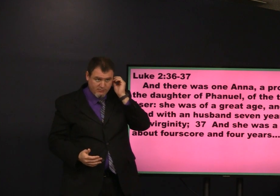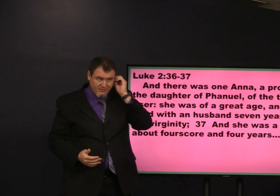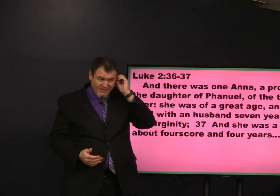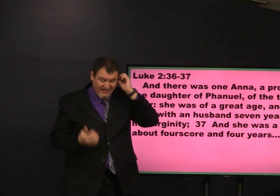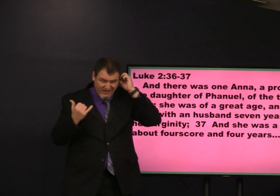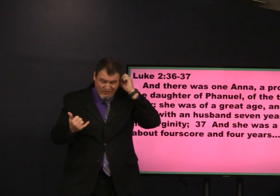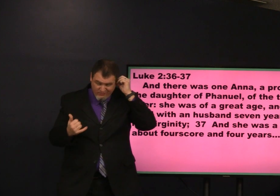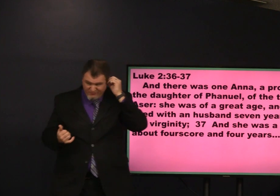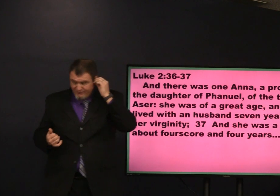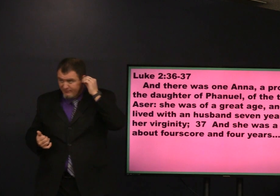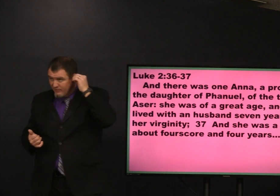she was a prophet